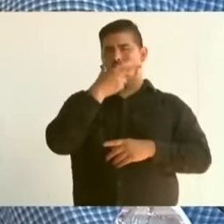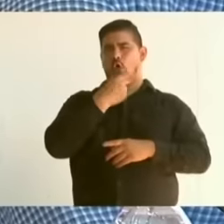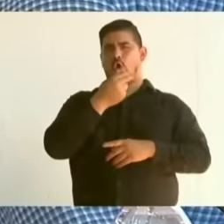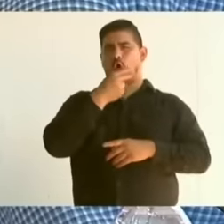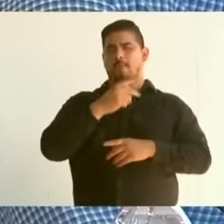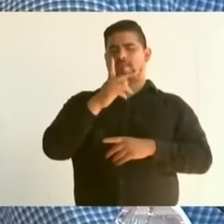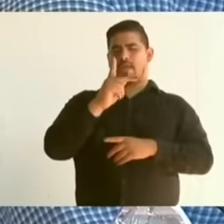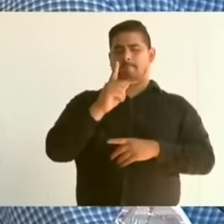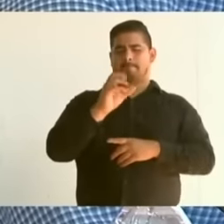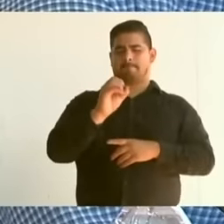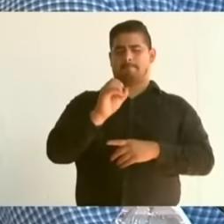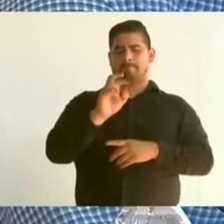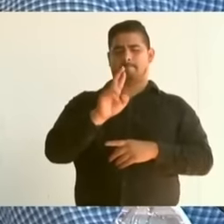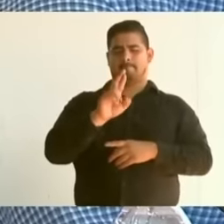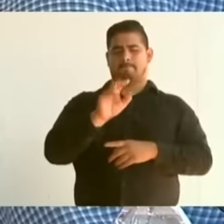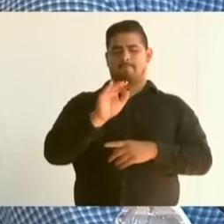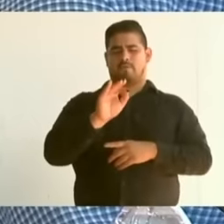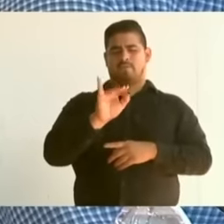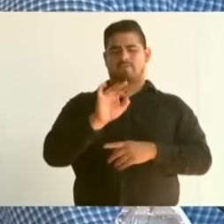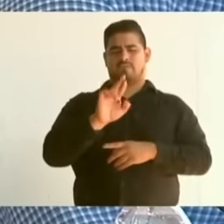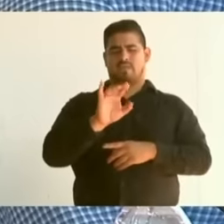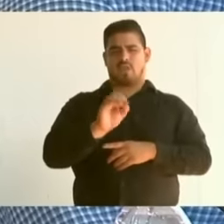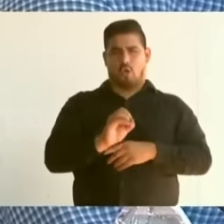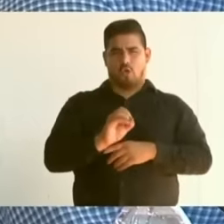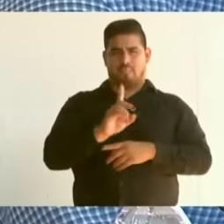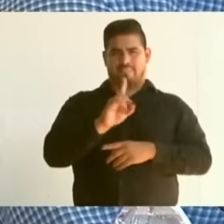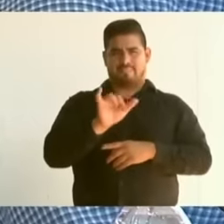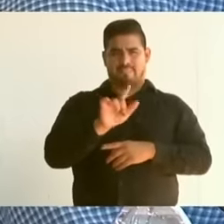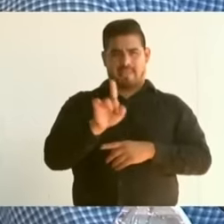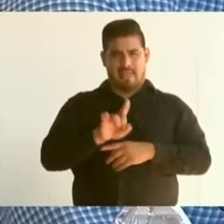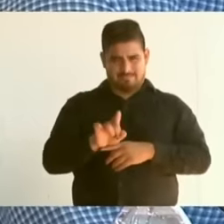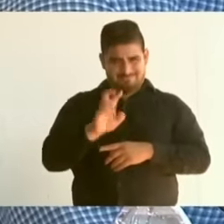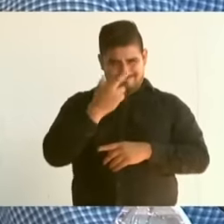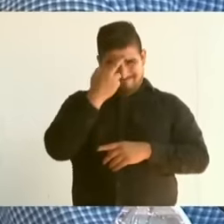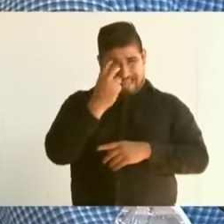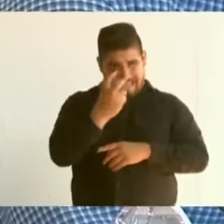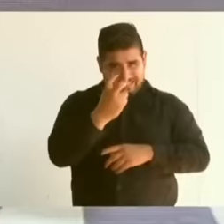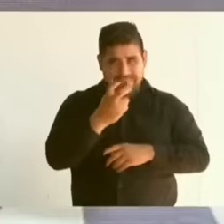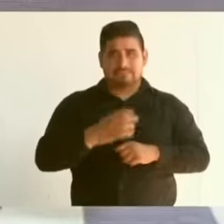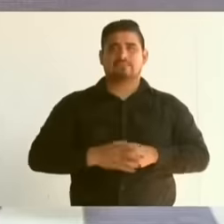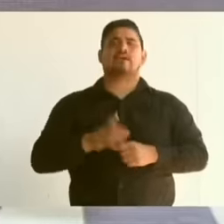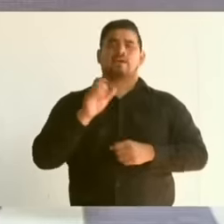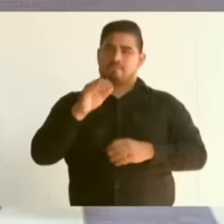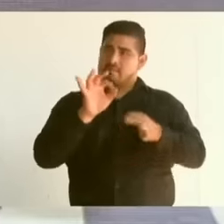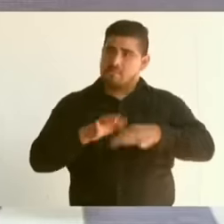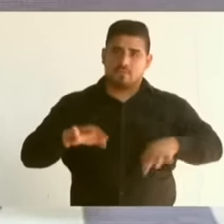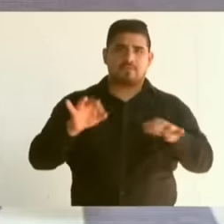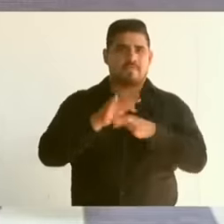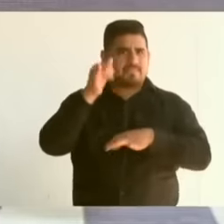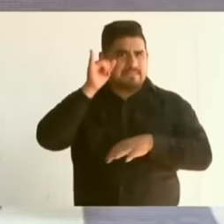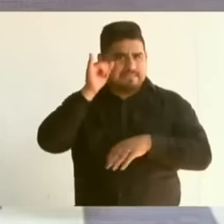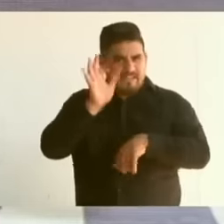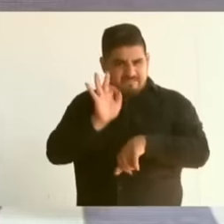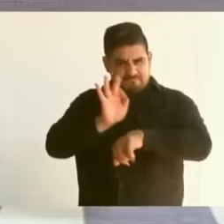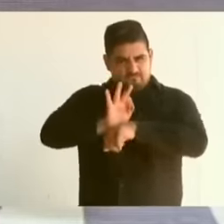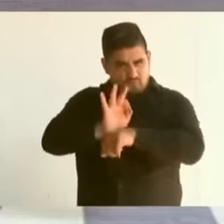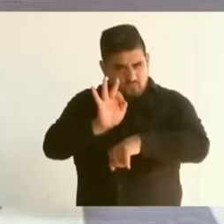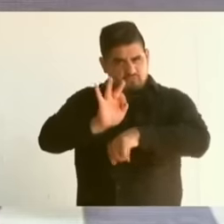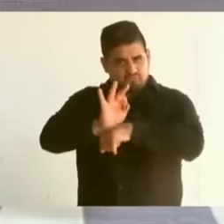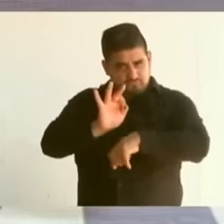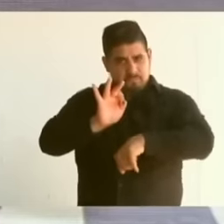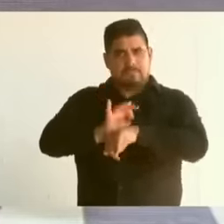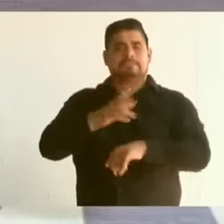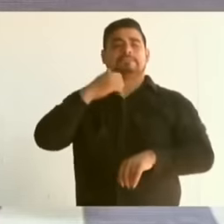also profound because of the importance of the resistance of the Yaqui people. I want to recover a